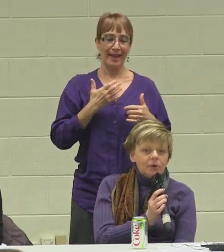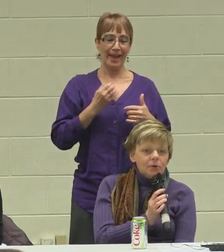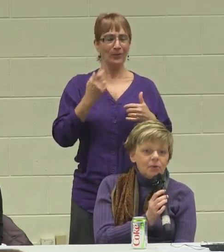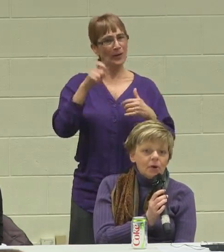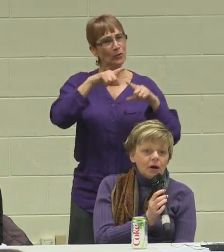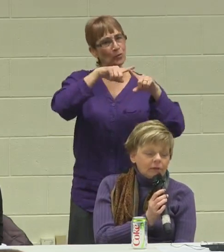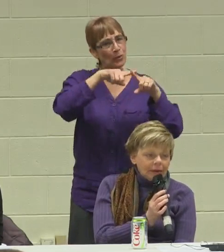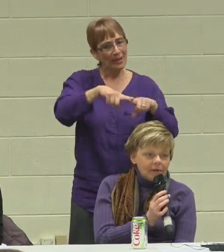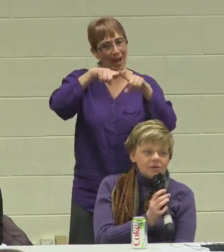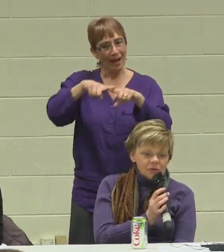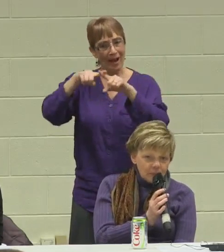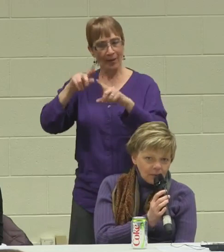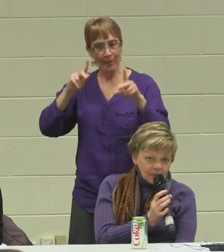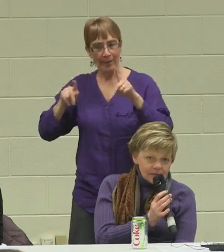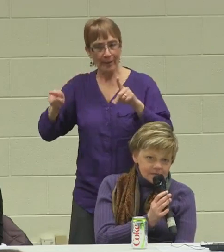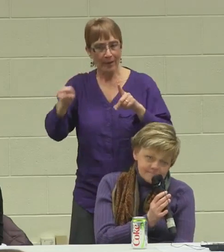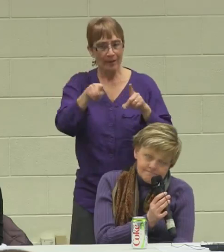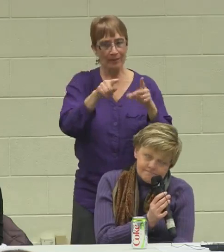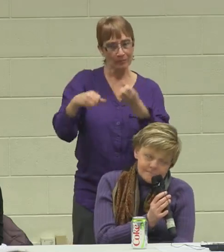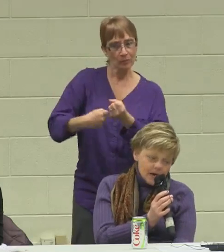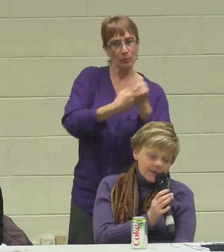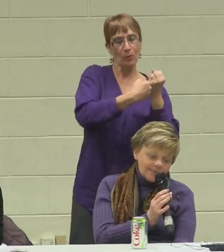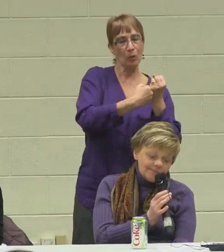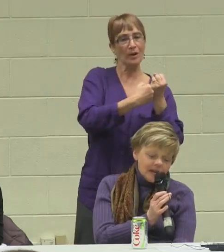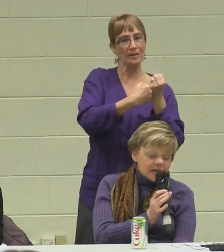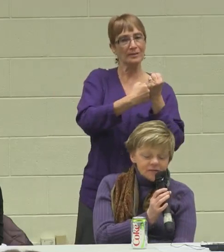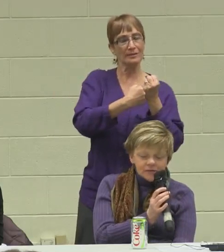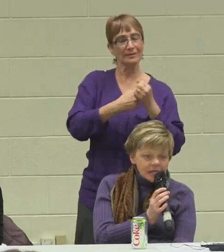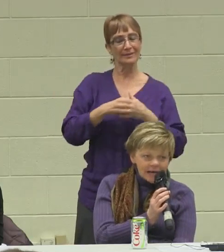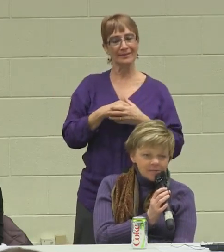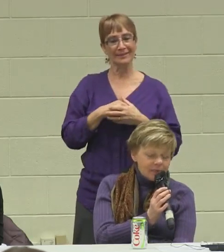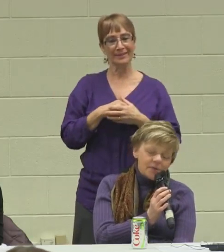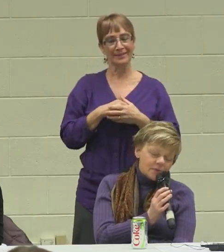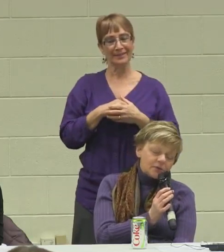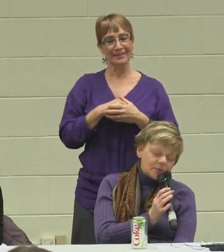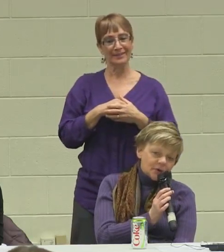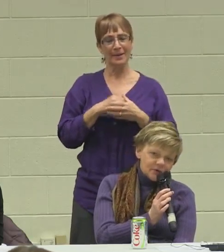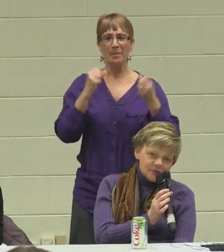who are around and support us, because there's lots of people that will support you,